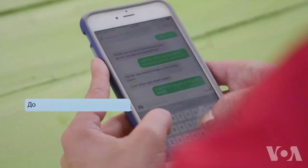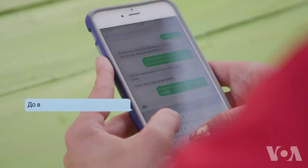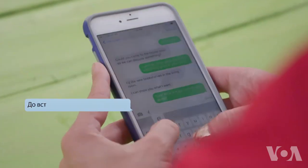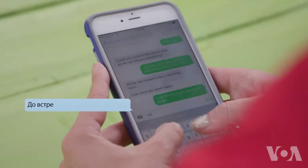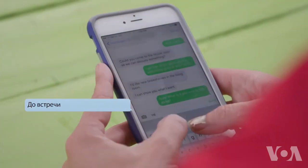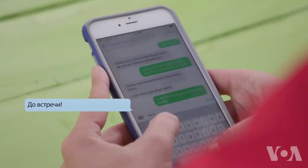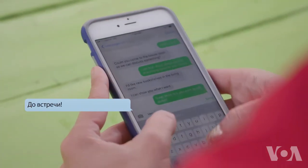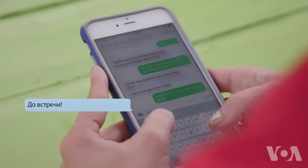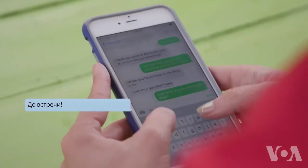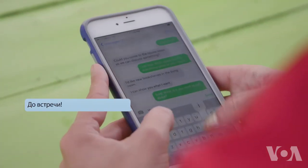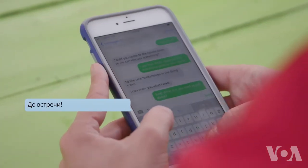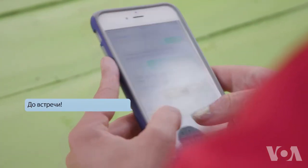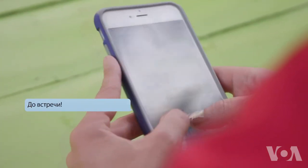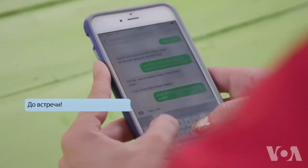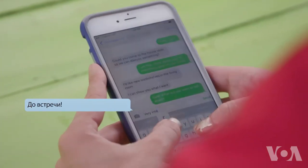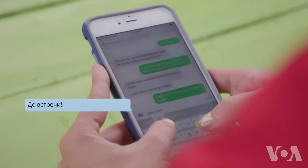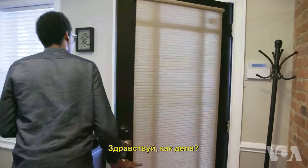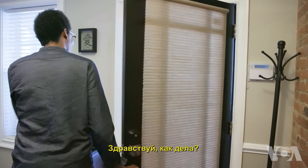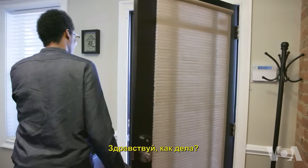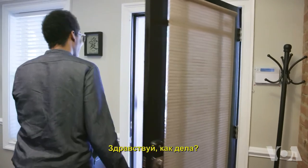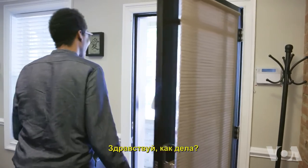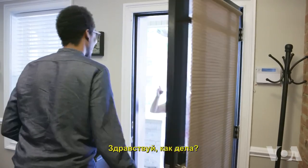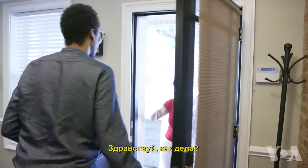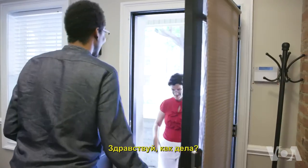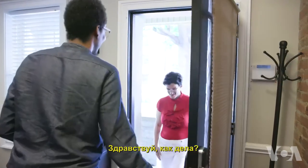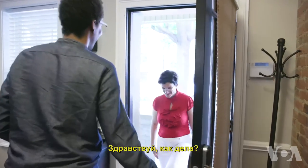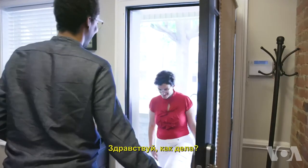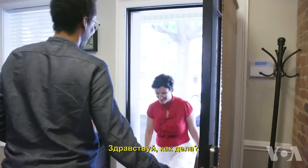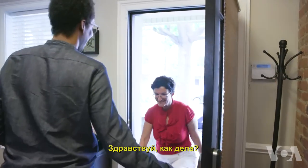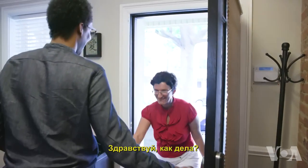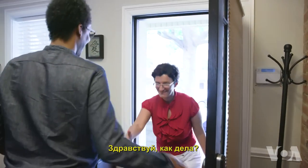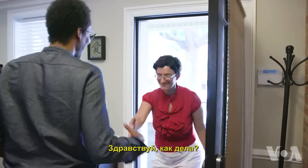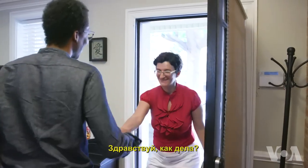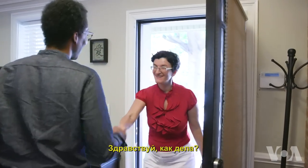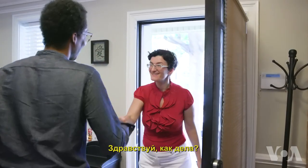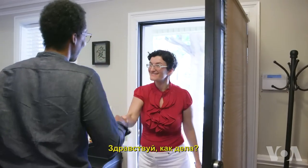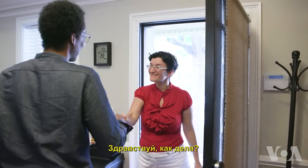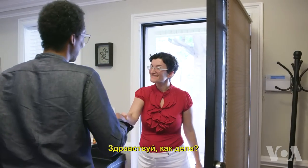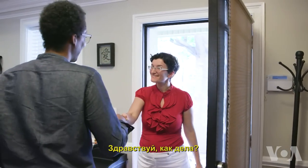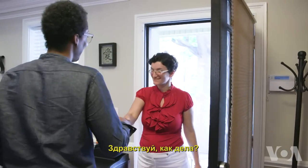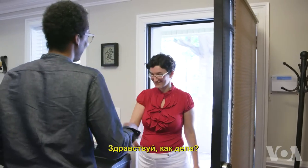Great! Hi, hello! How you doing?